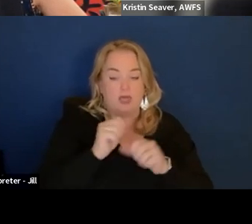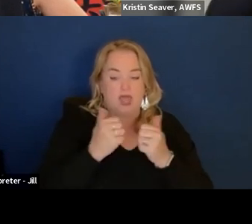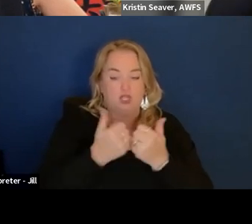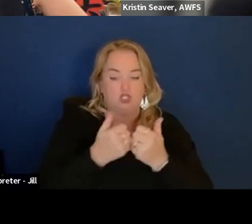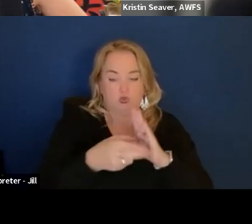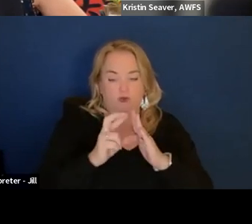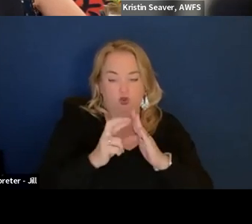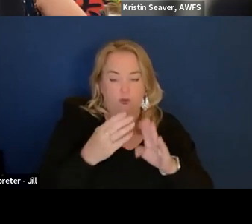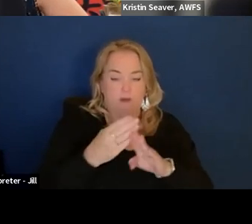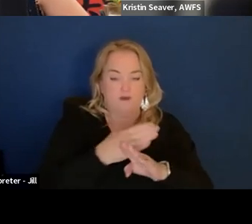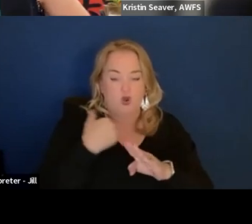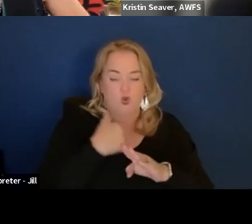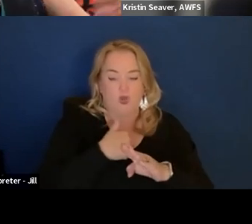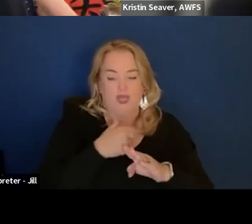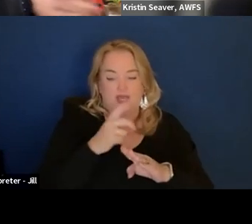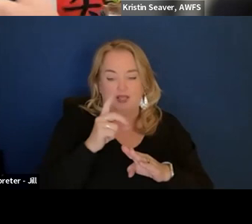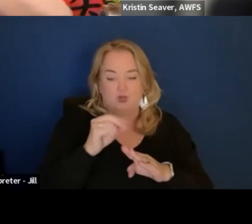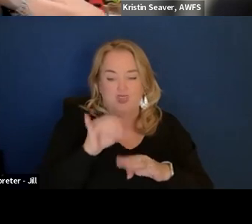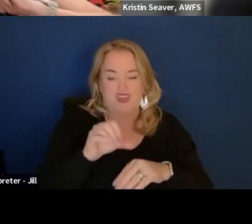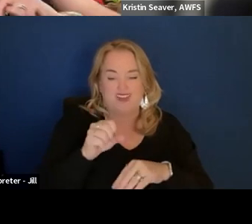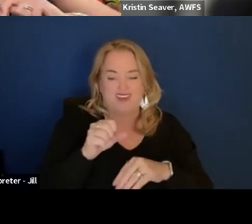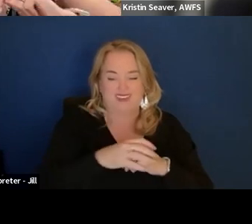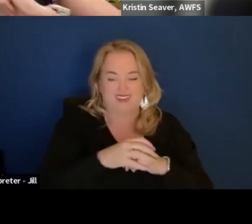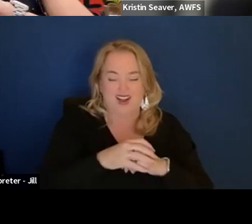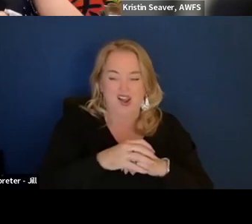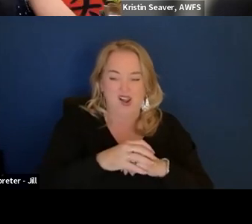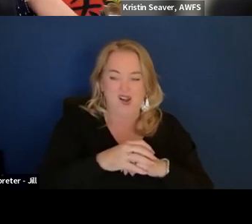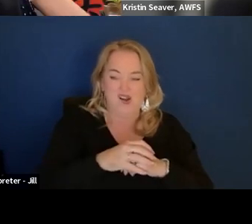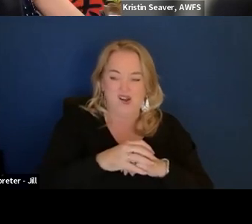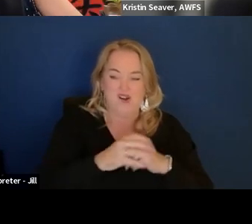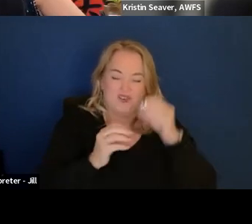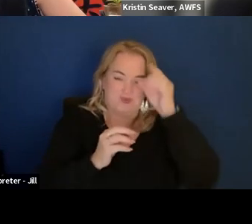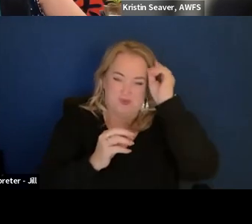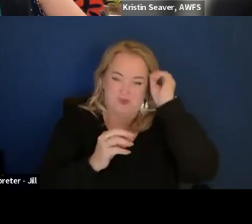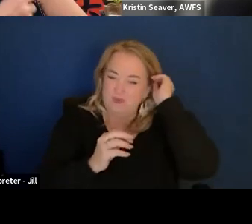We want access. Stephanie, your hands up? Stephanie?